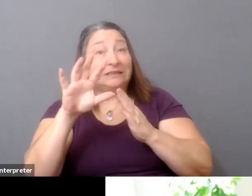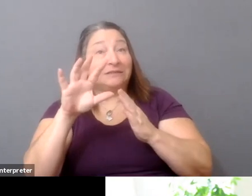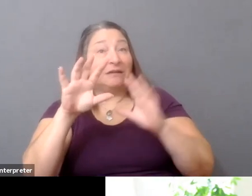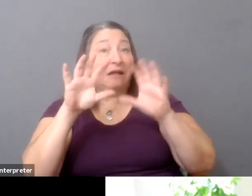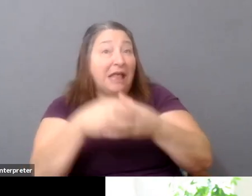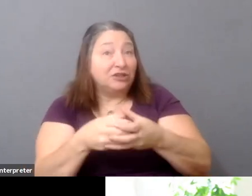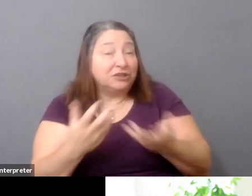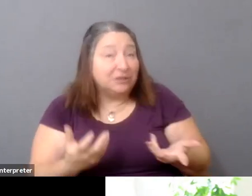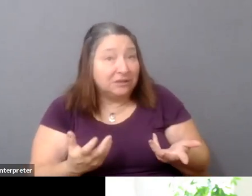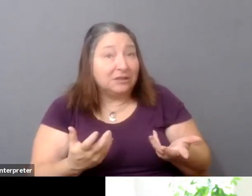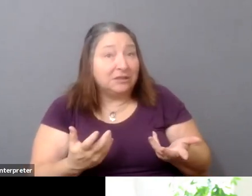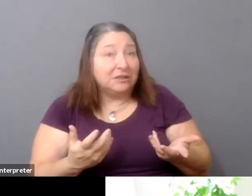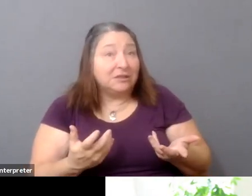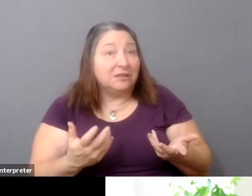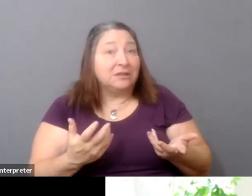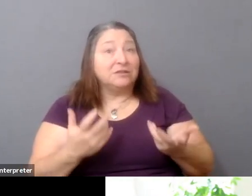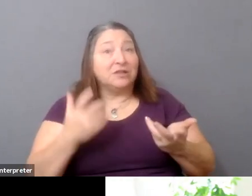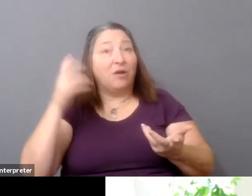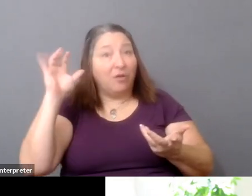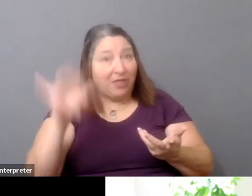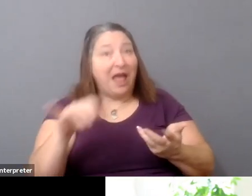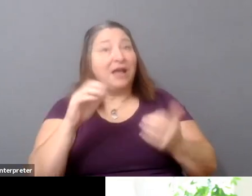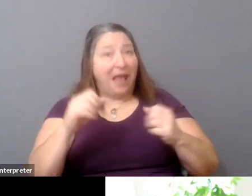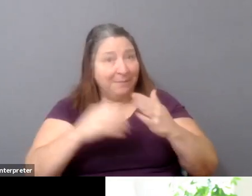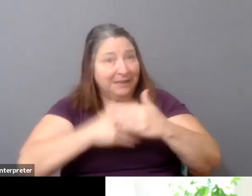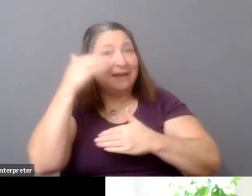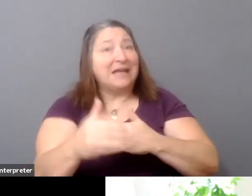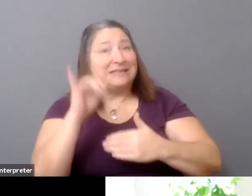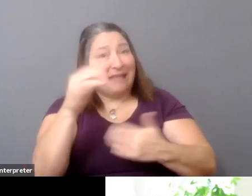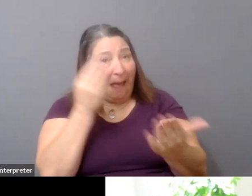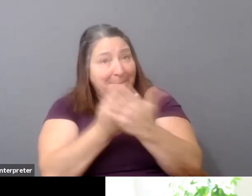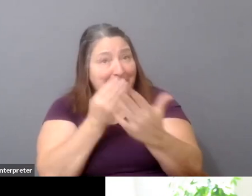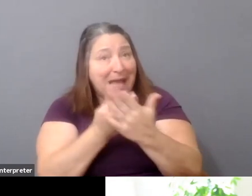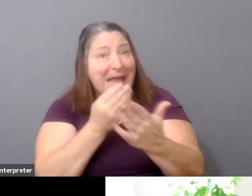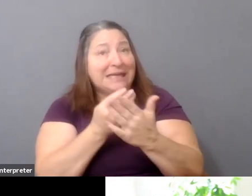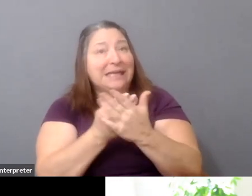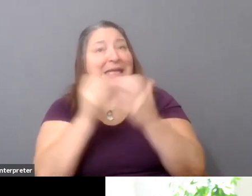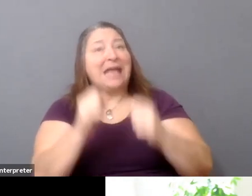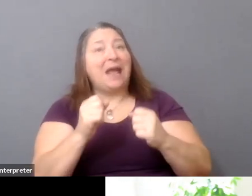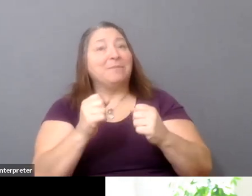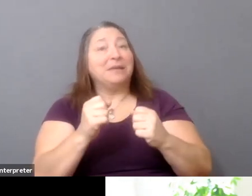You know, that money, that capital could be used to create another structure, another network,